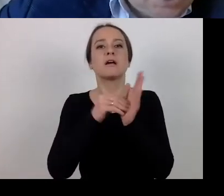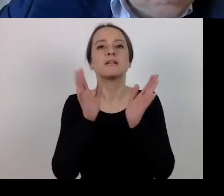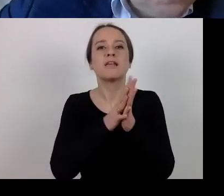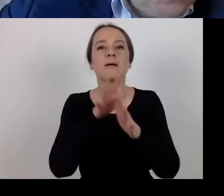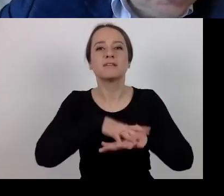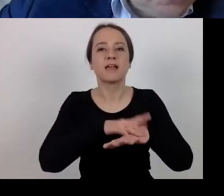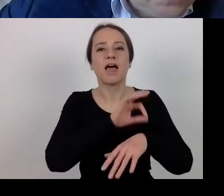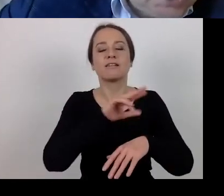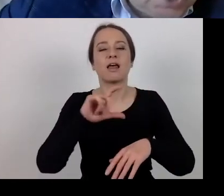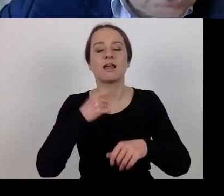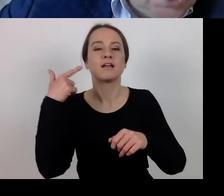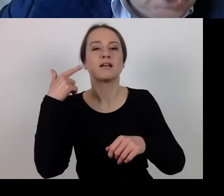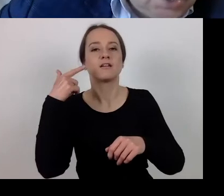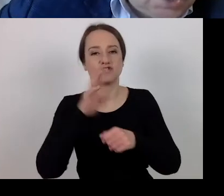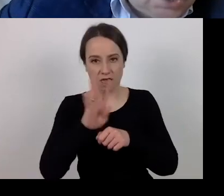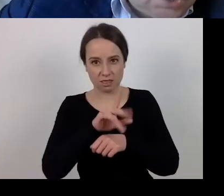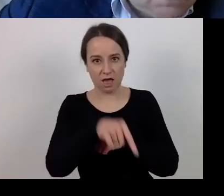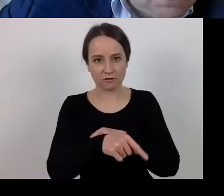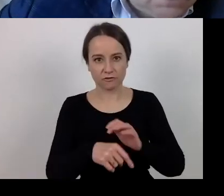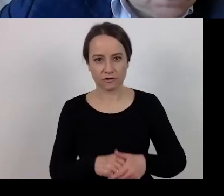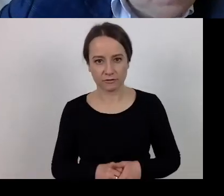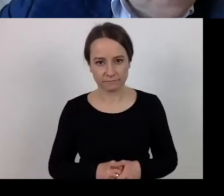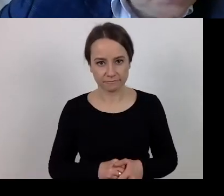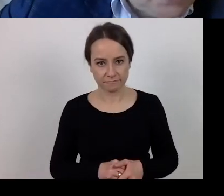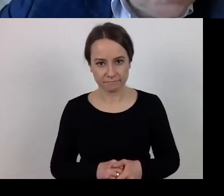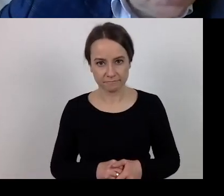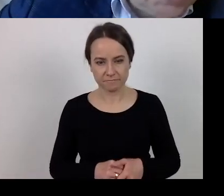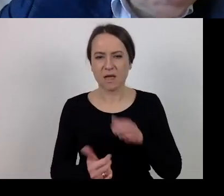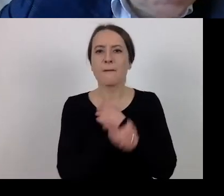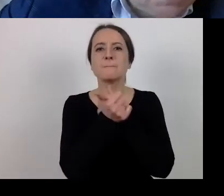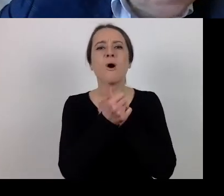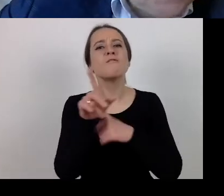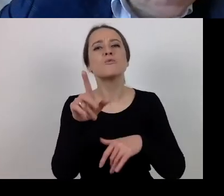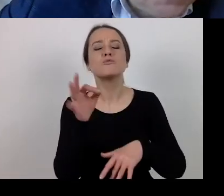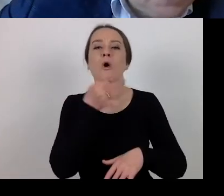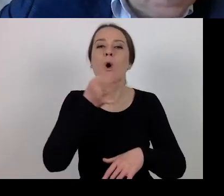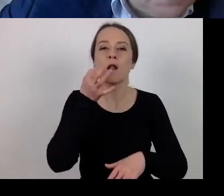The reason for adjustment is verifying registration.